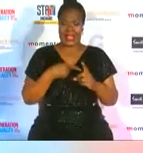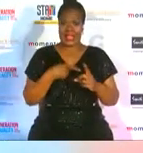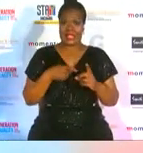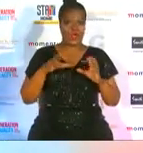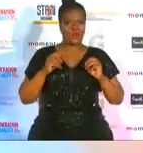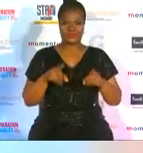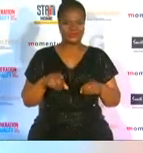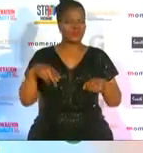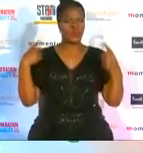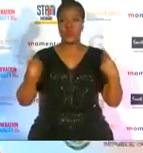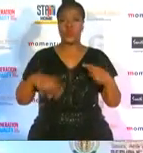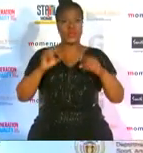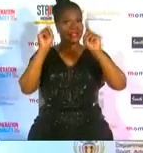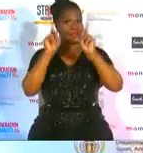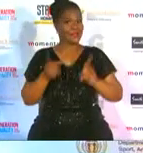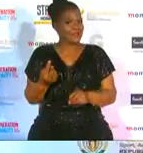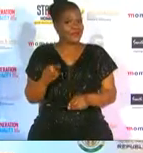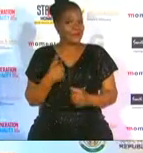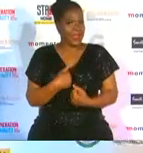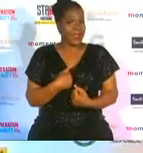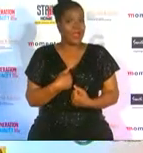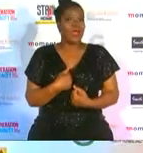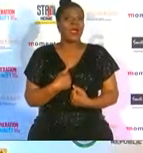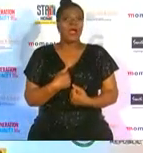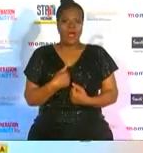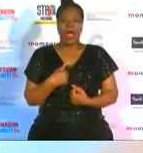me and i like to thank g sports